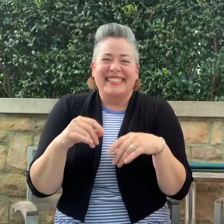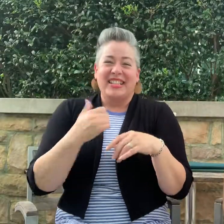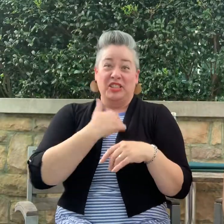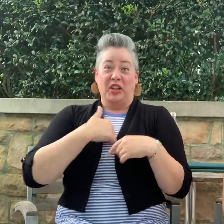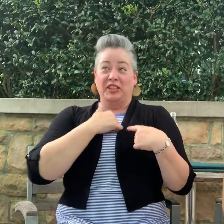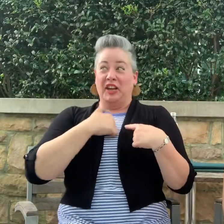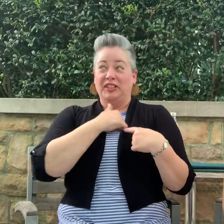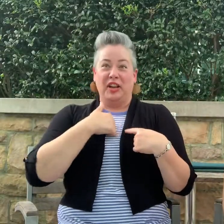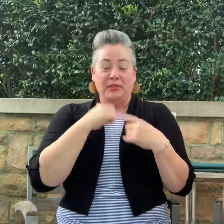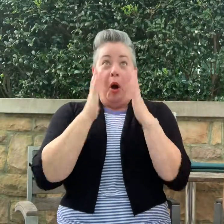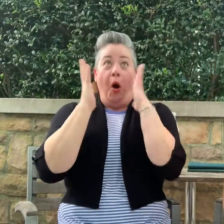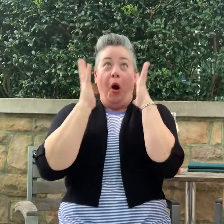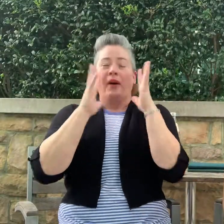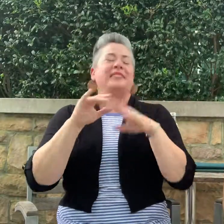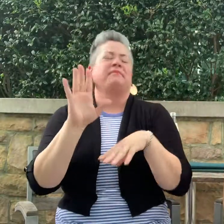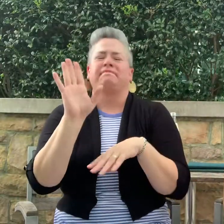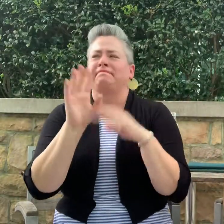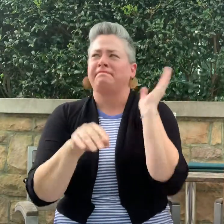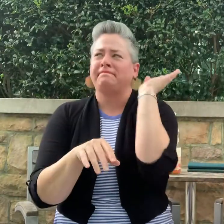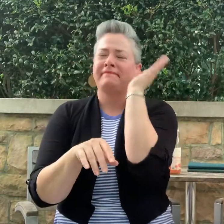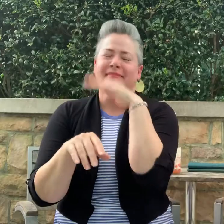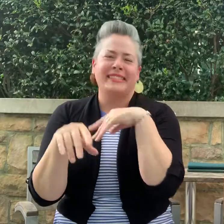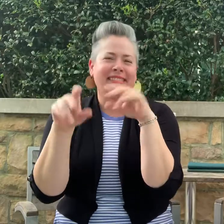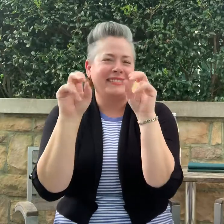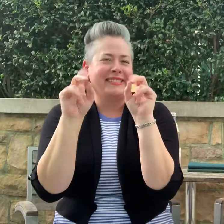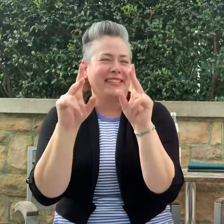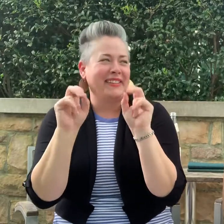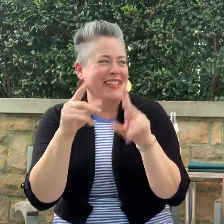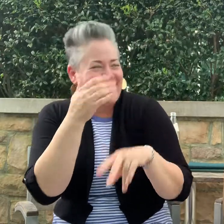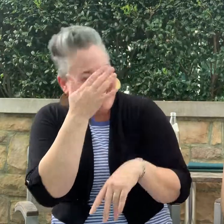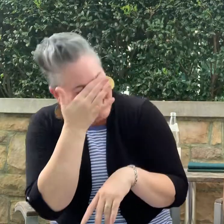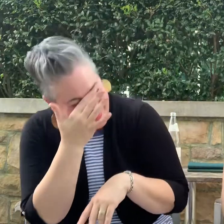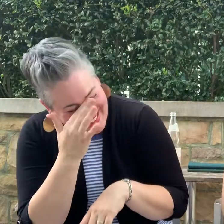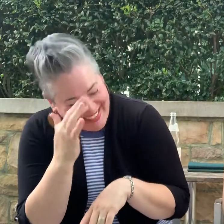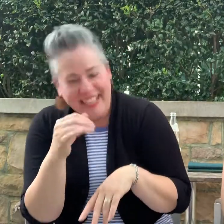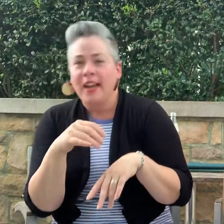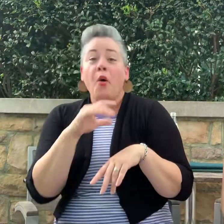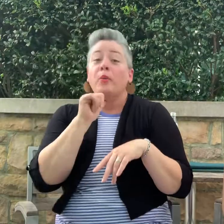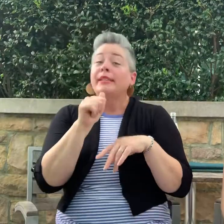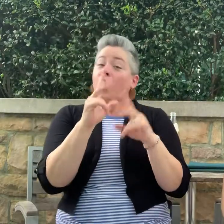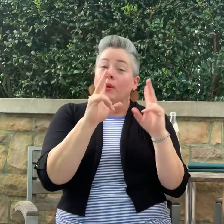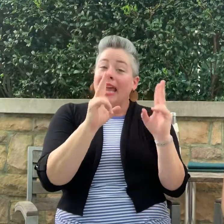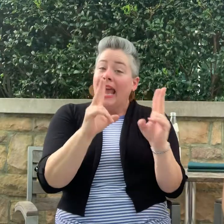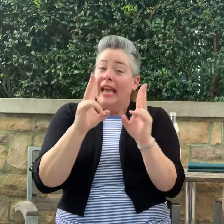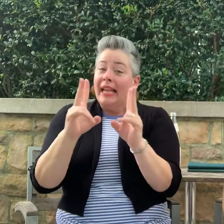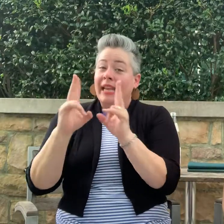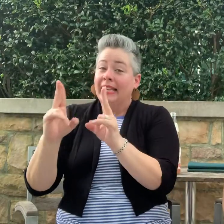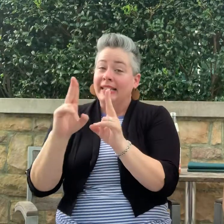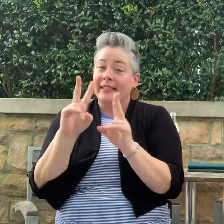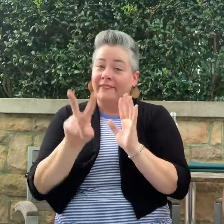"Sorry sorry sorry"... ehhhh.. it's ok We won't be editing our videos.